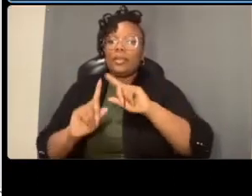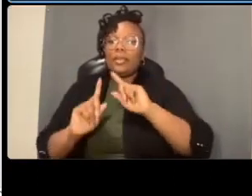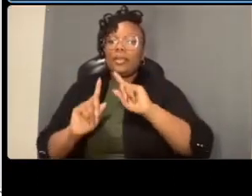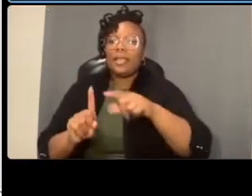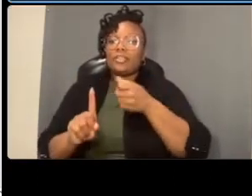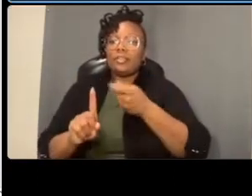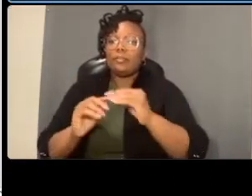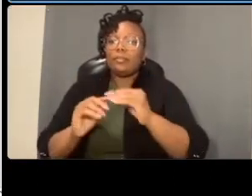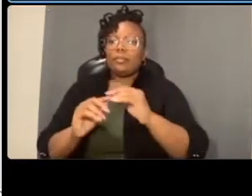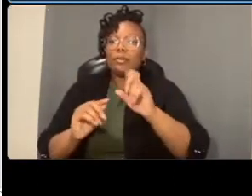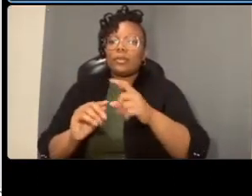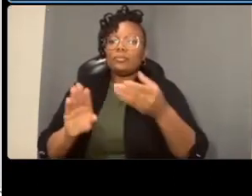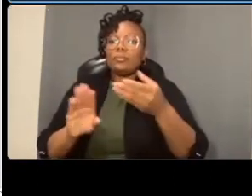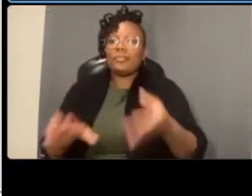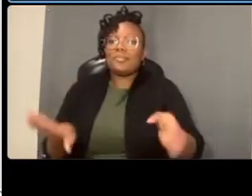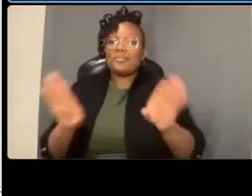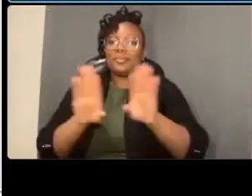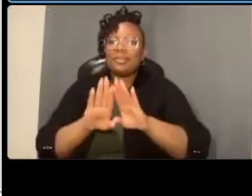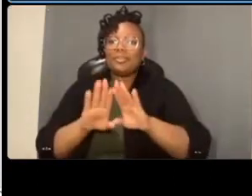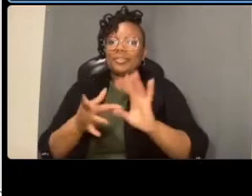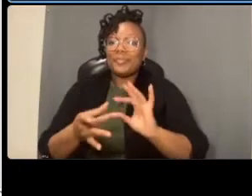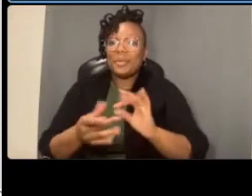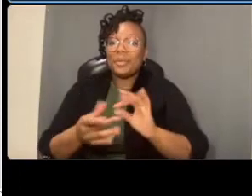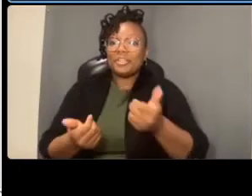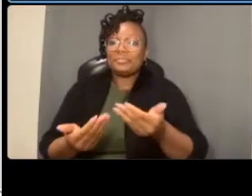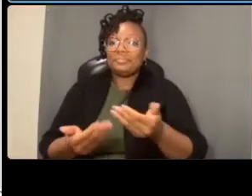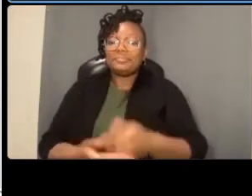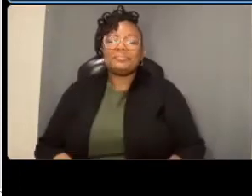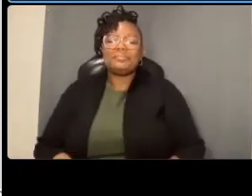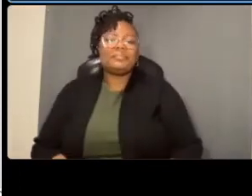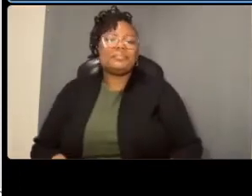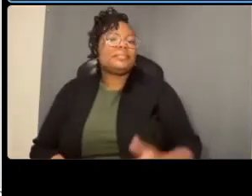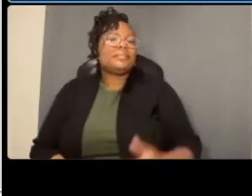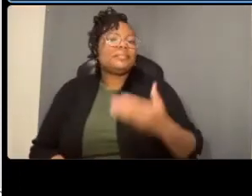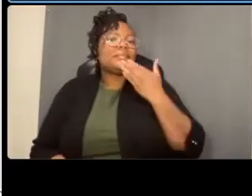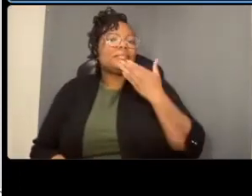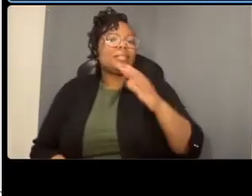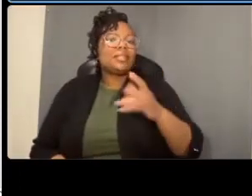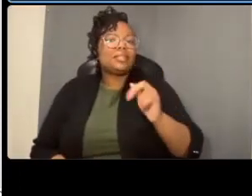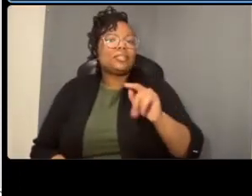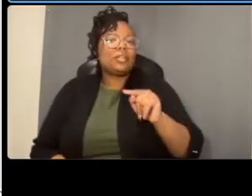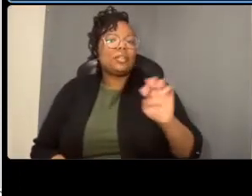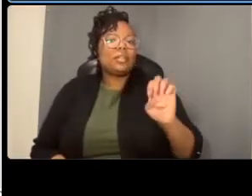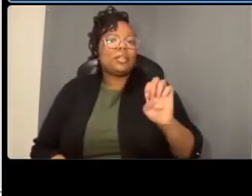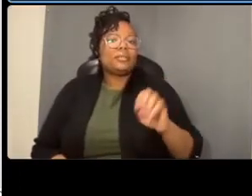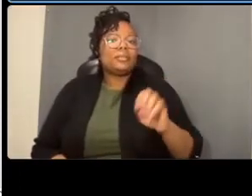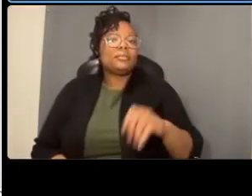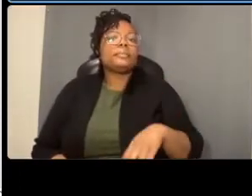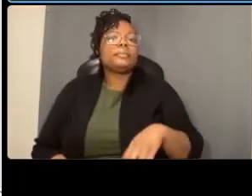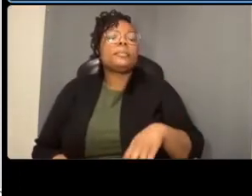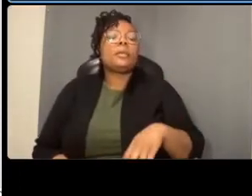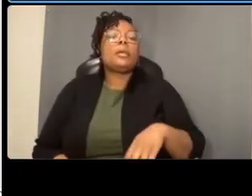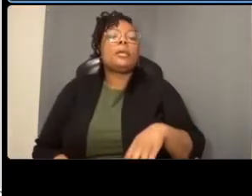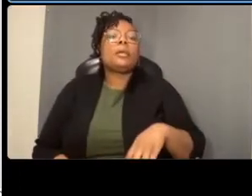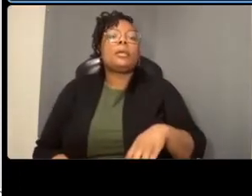this question goes back to adam uh and did i hear you right when you stated uh going to compensate